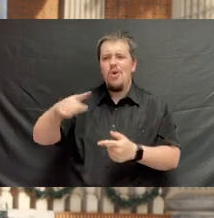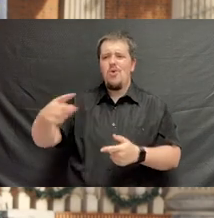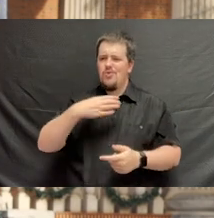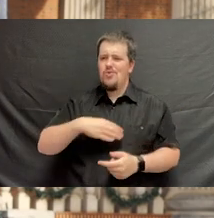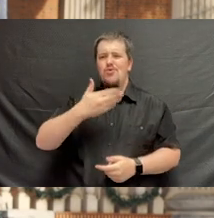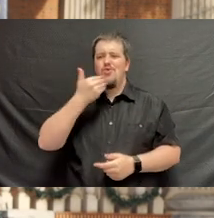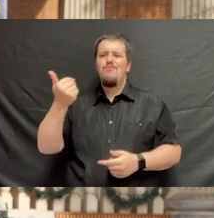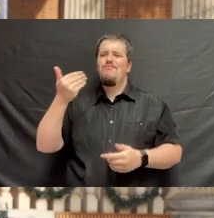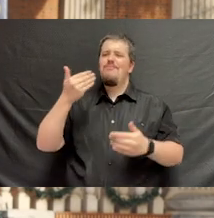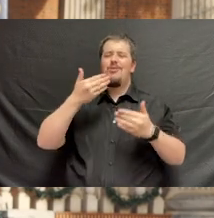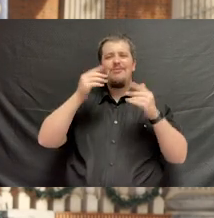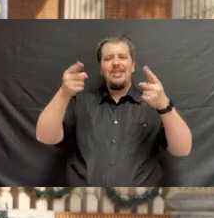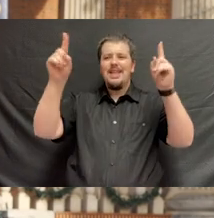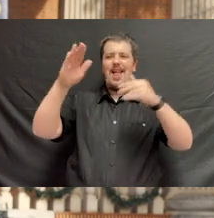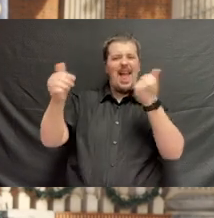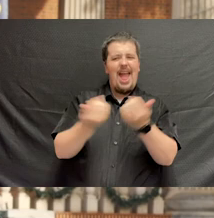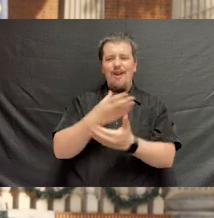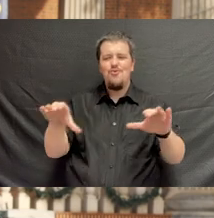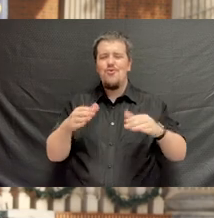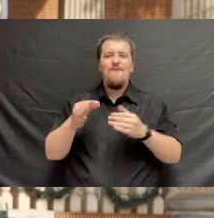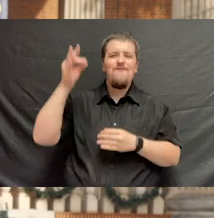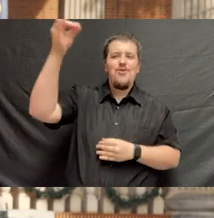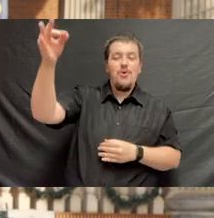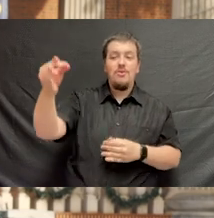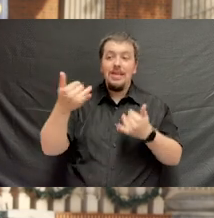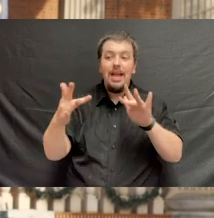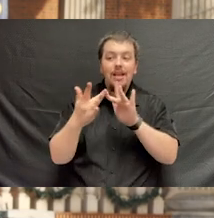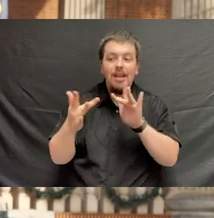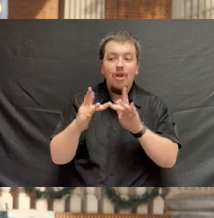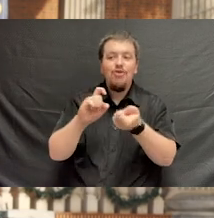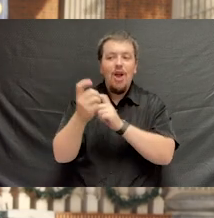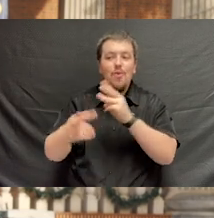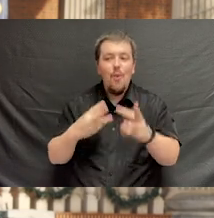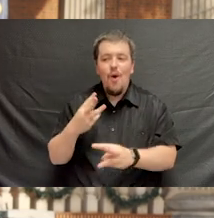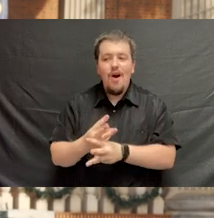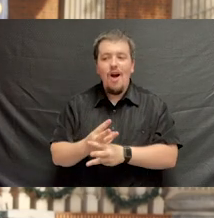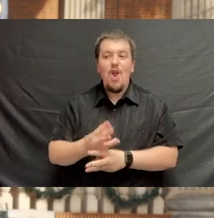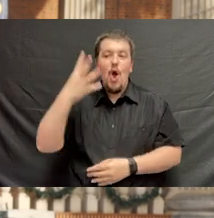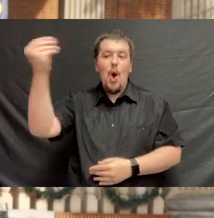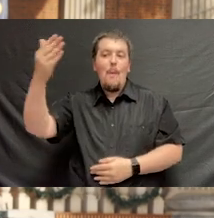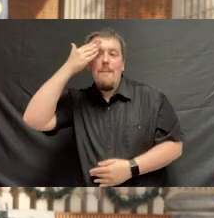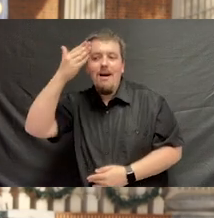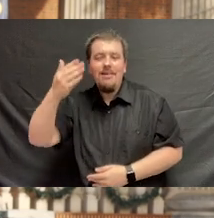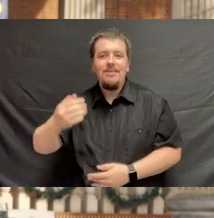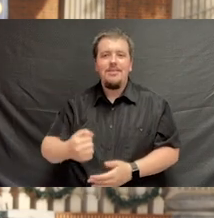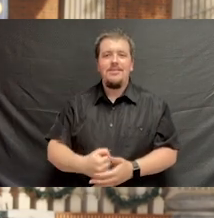and wish you great success in all that you do in the future. Keep in touch, and change the world. Go Bucs!